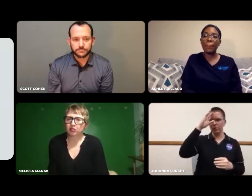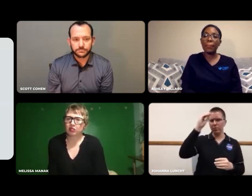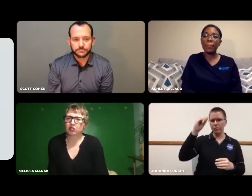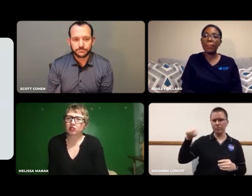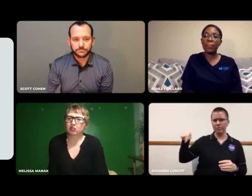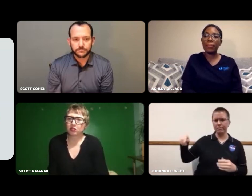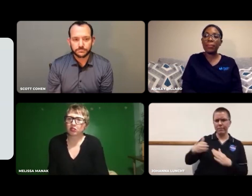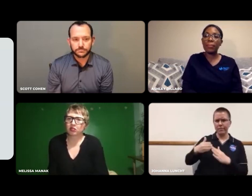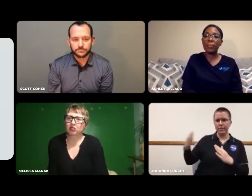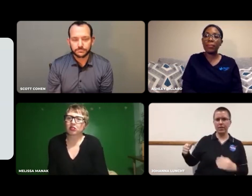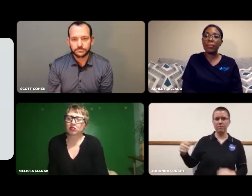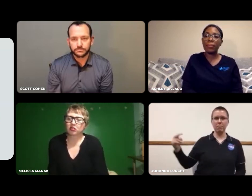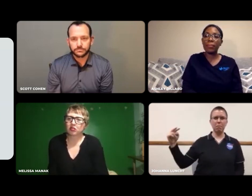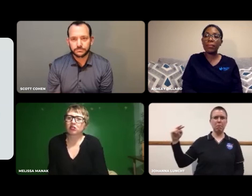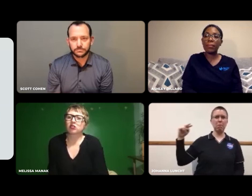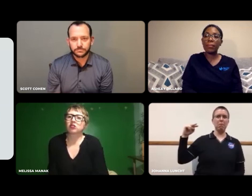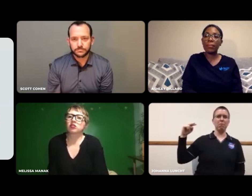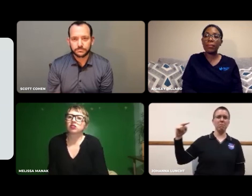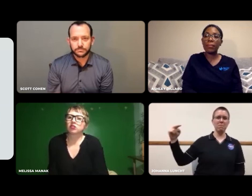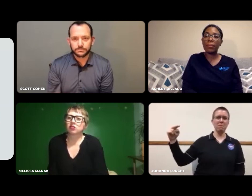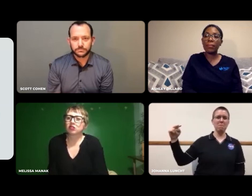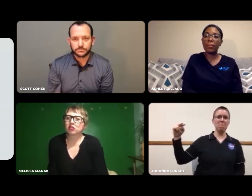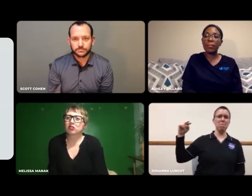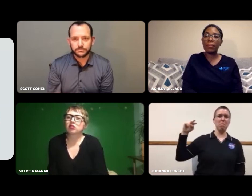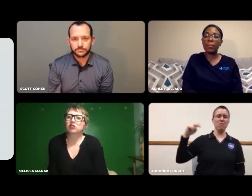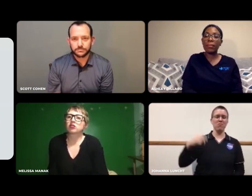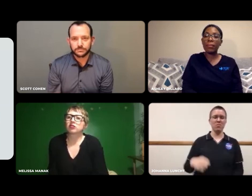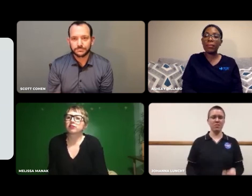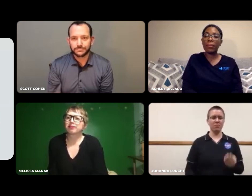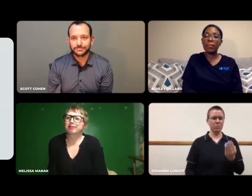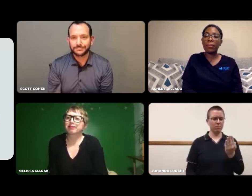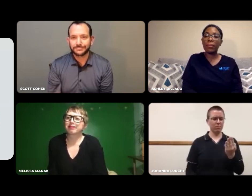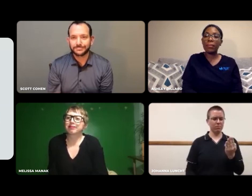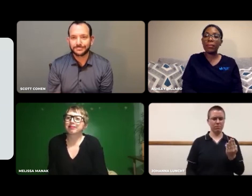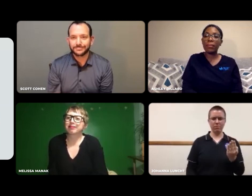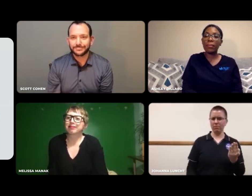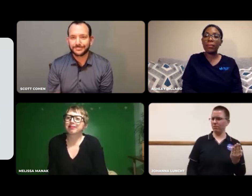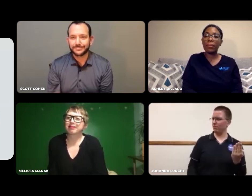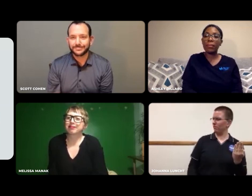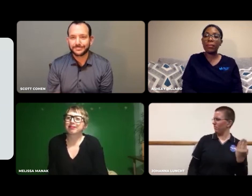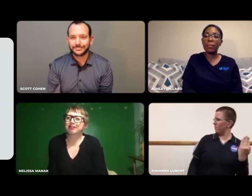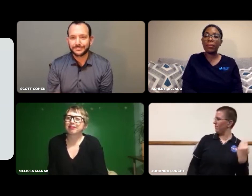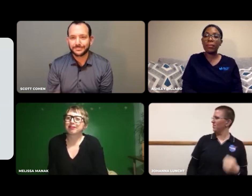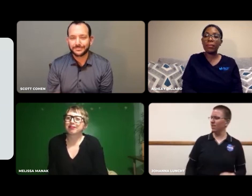I saw a hearing guy sitting next to me peering over my shoulder.